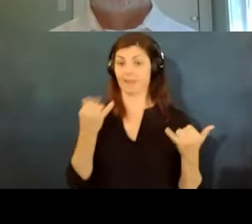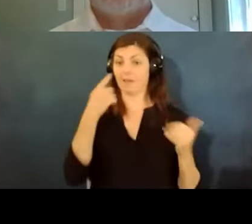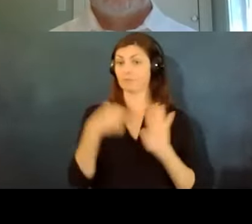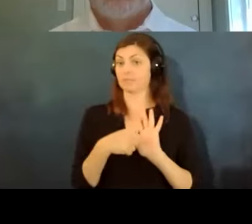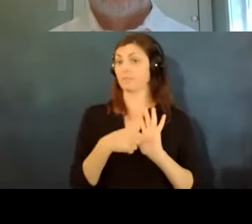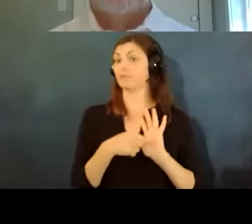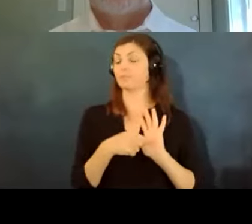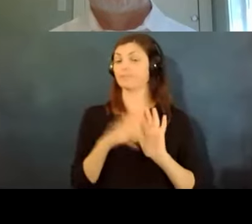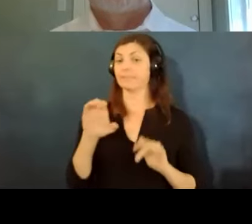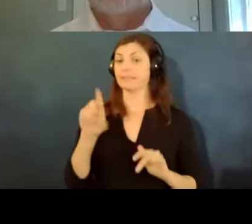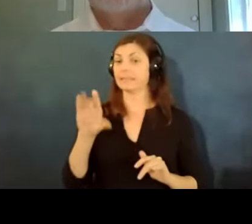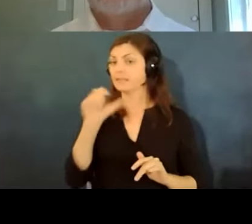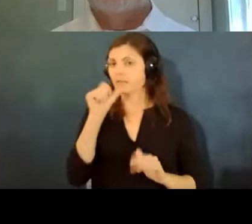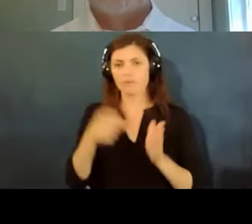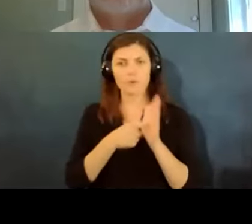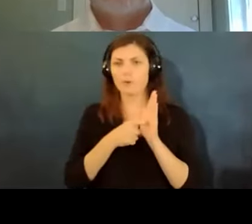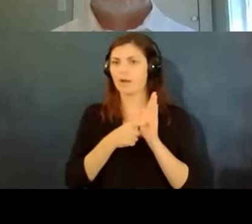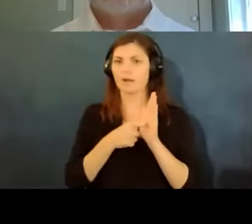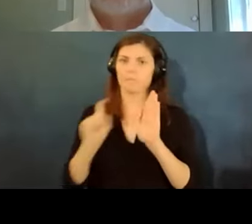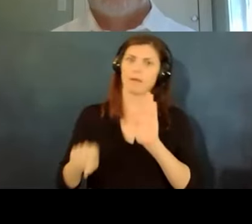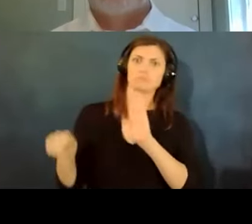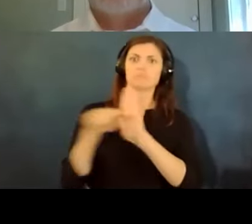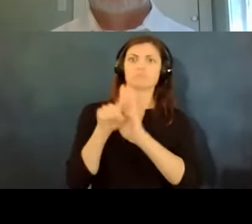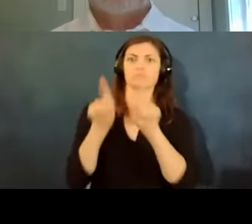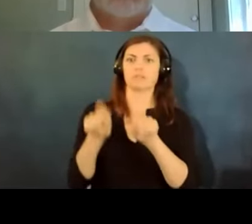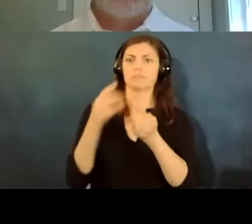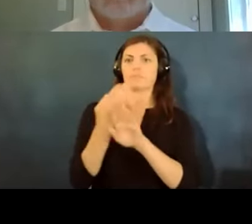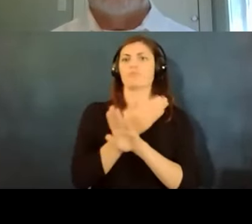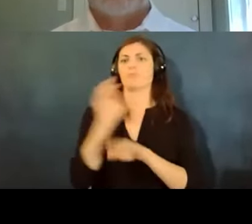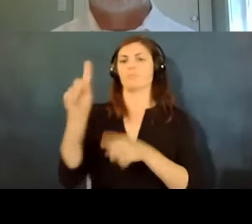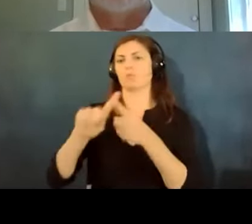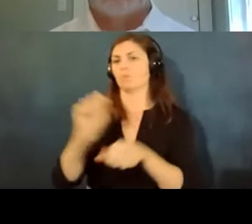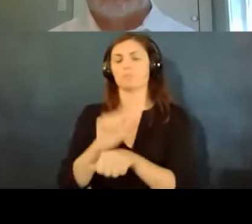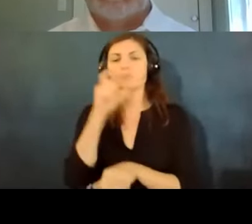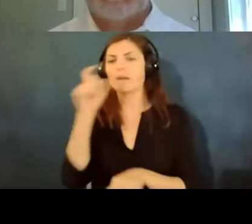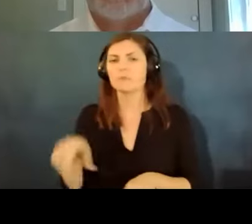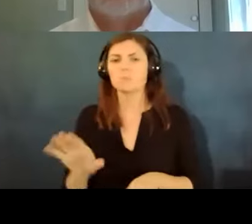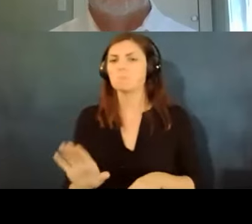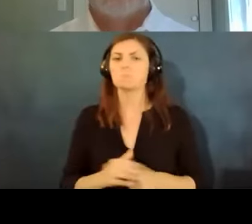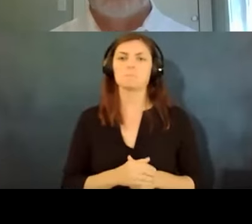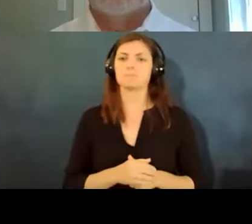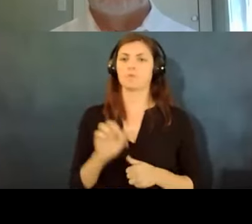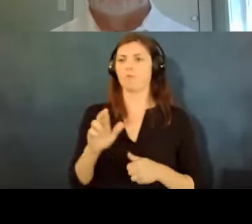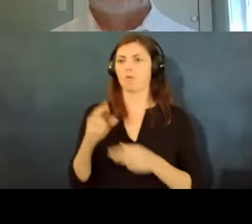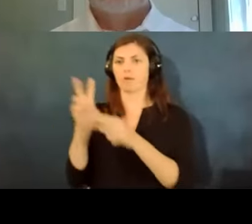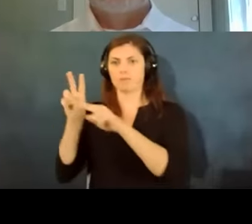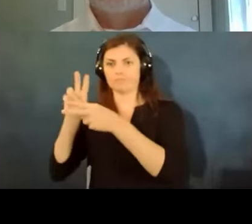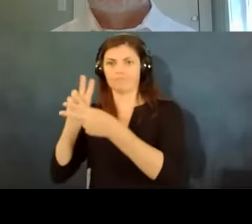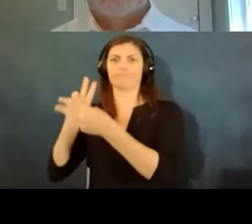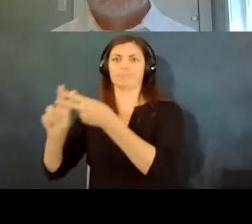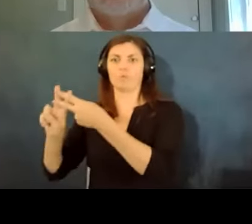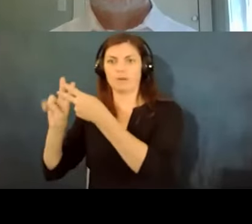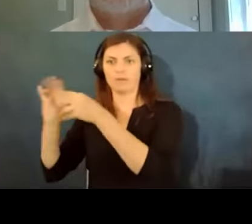require that you test negative before you can go back to work or or leave quarantine instead they